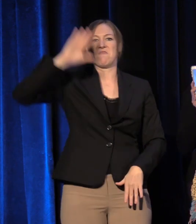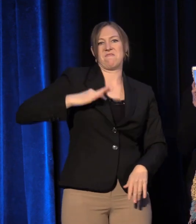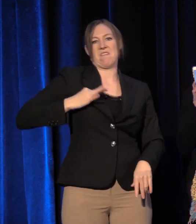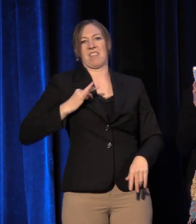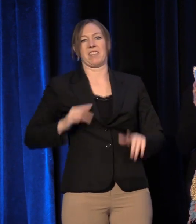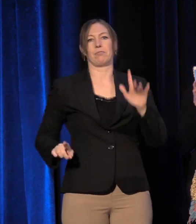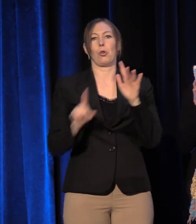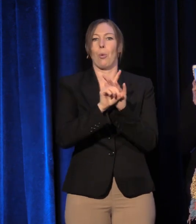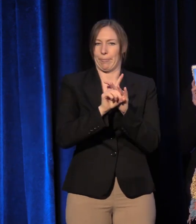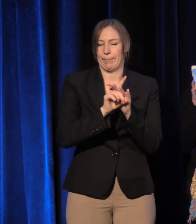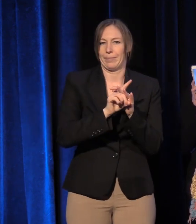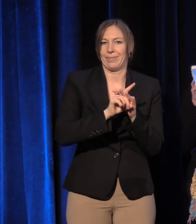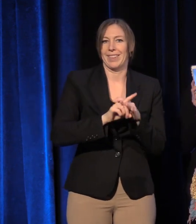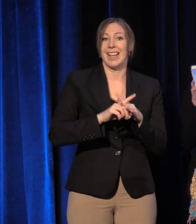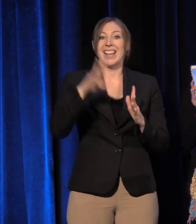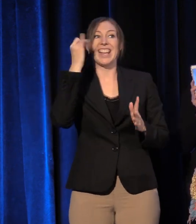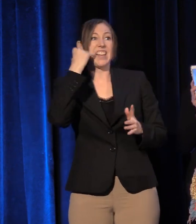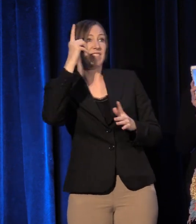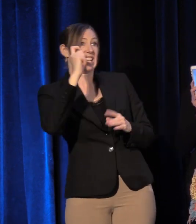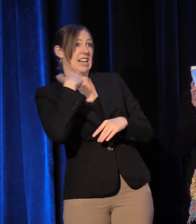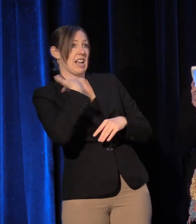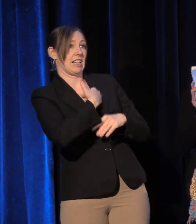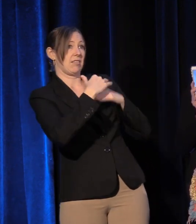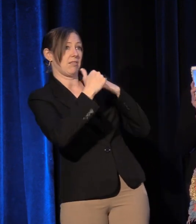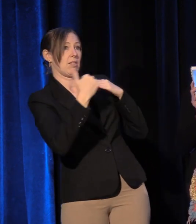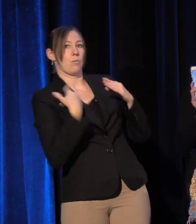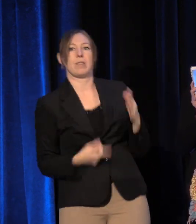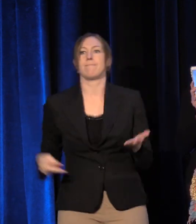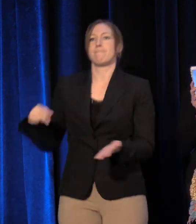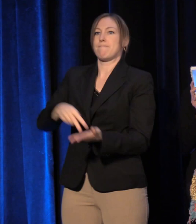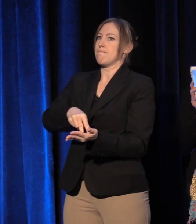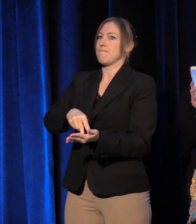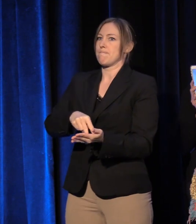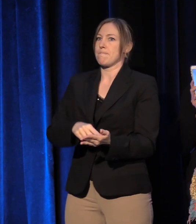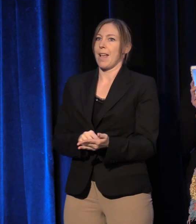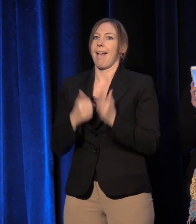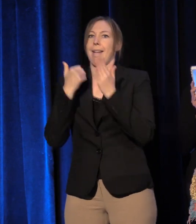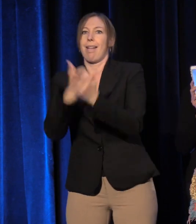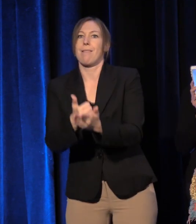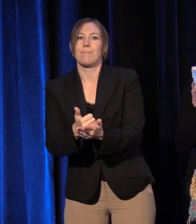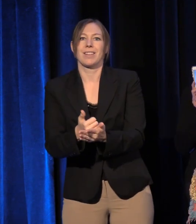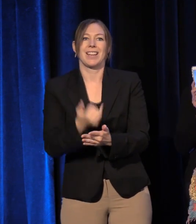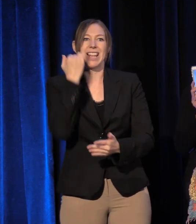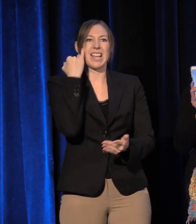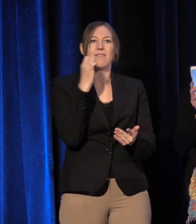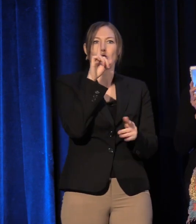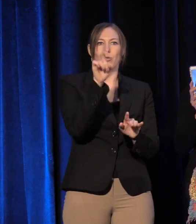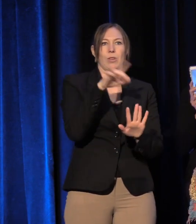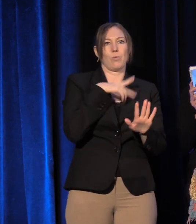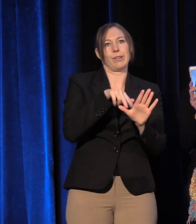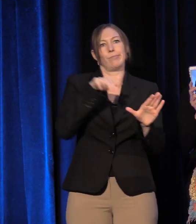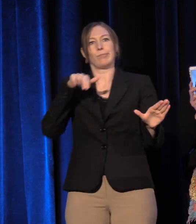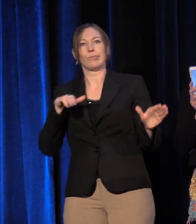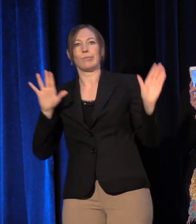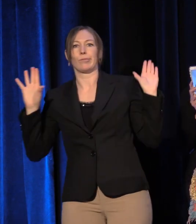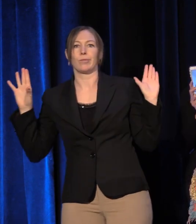We step up when we are called, and step aside when needed. Ideas take off or drop off, depending on the pulse of the community.